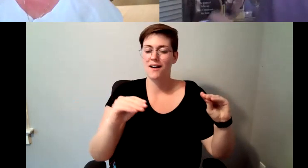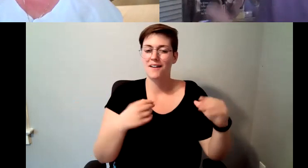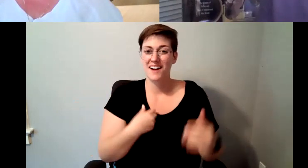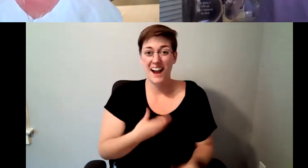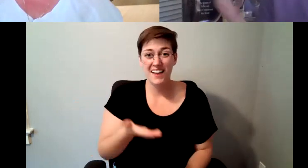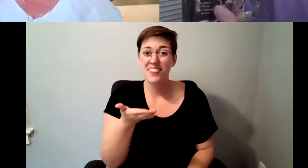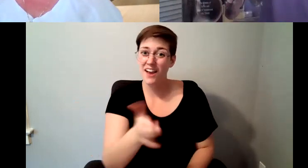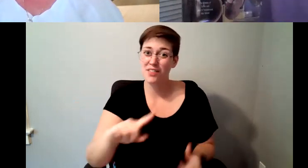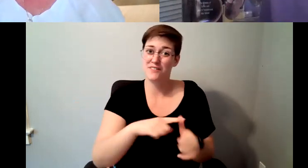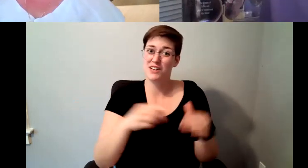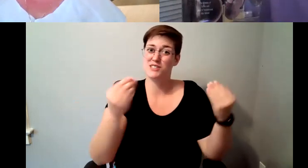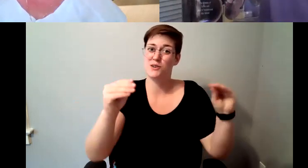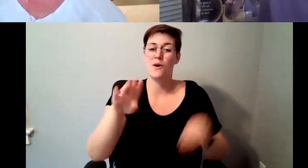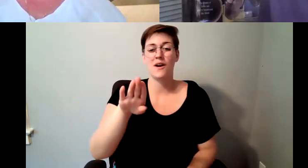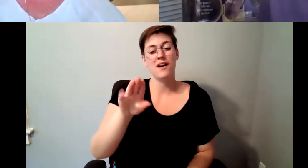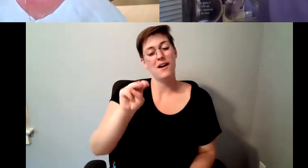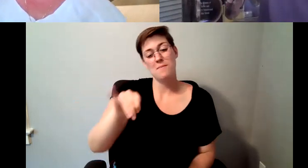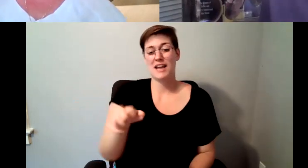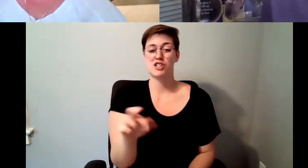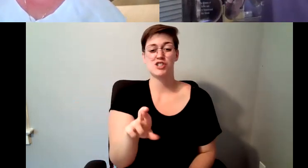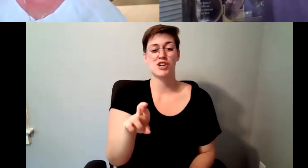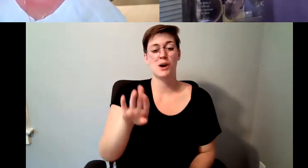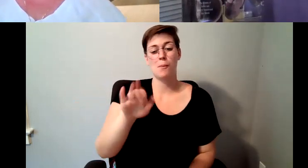the barista slash Supervisor was now the store manager and.